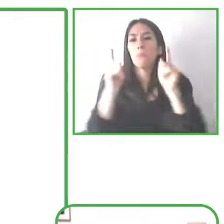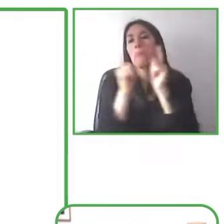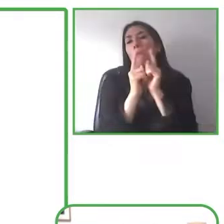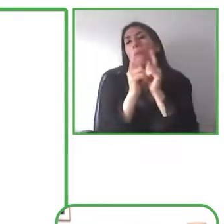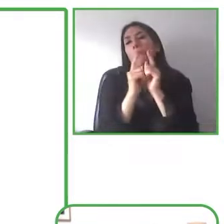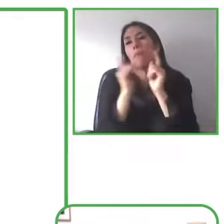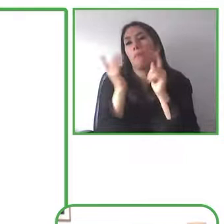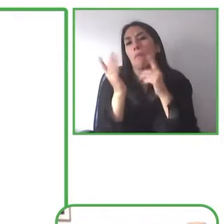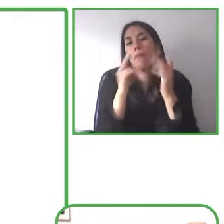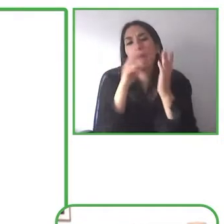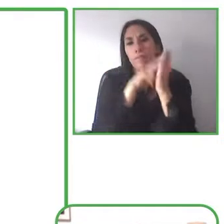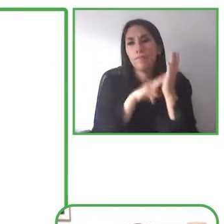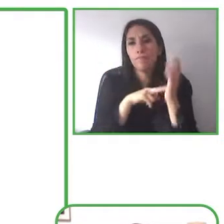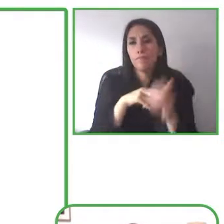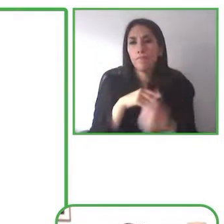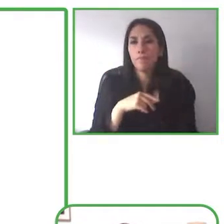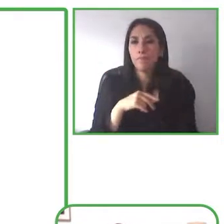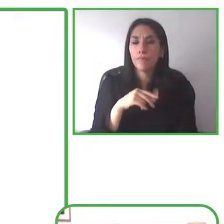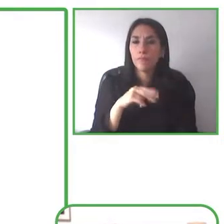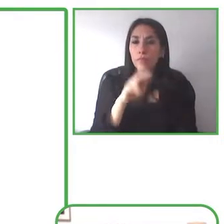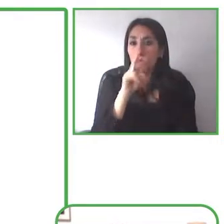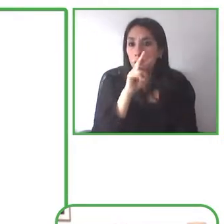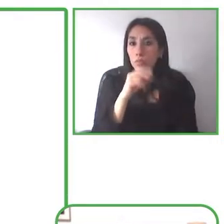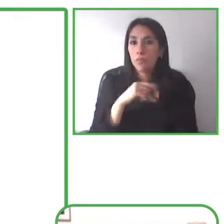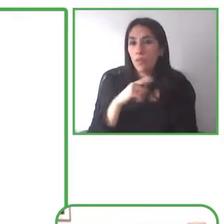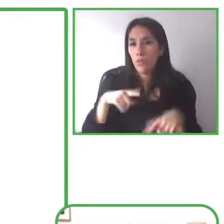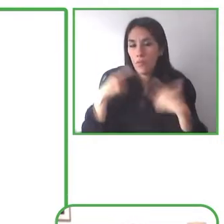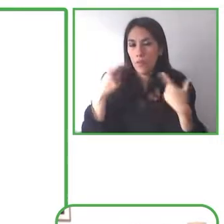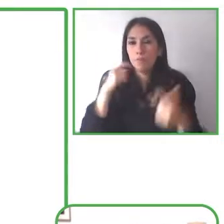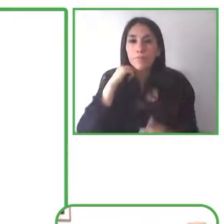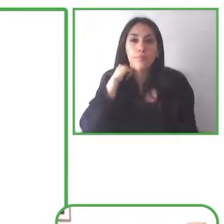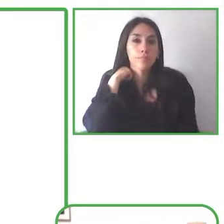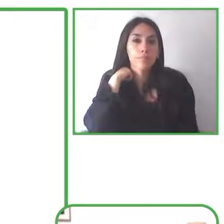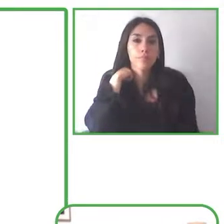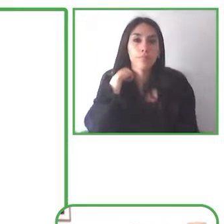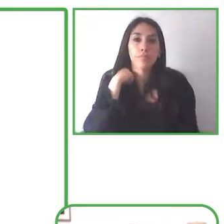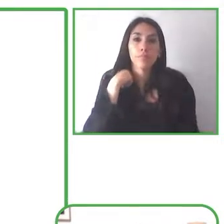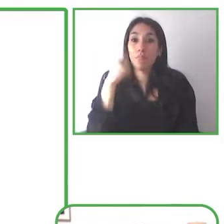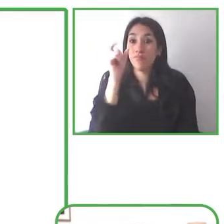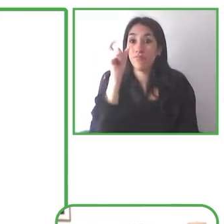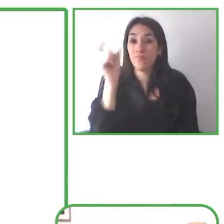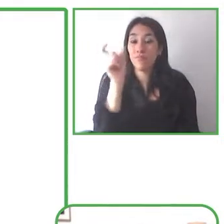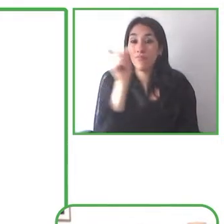and resume you can move forward and backward speed up the sound the actual